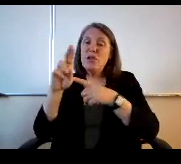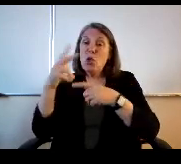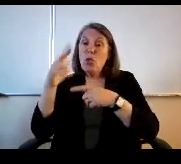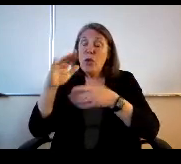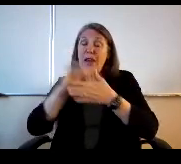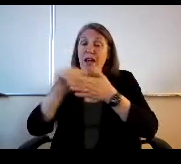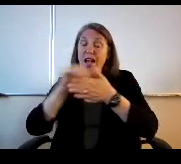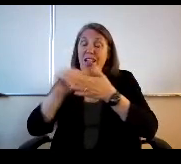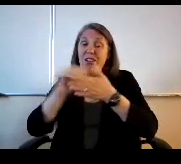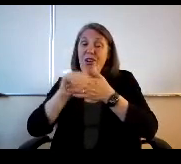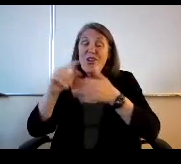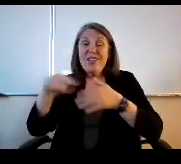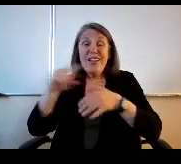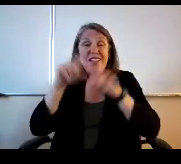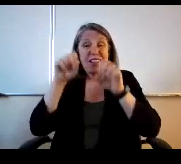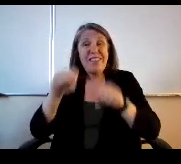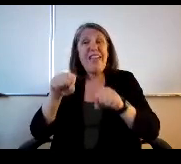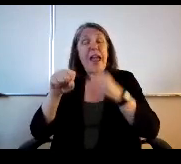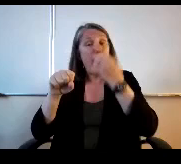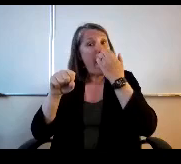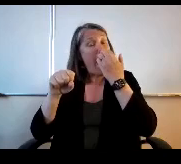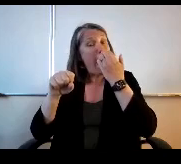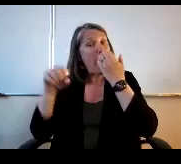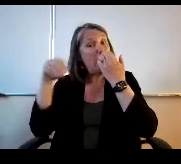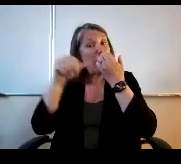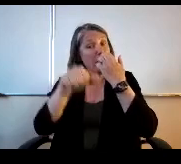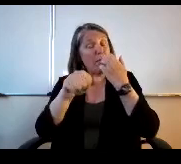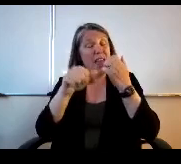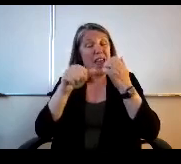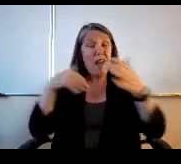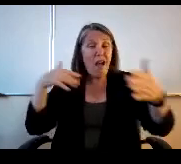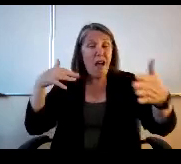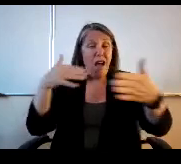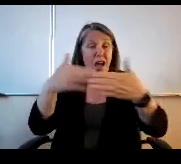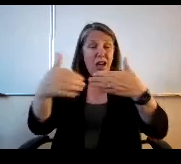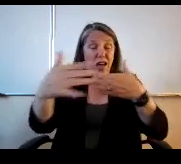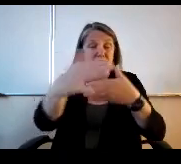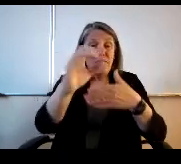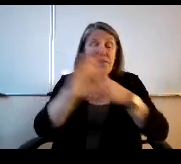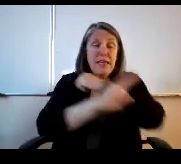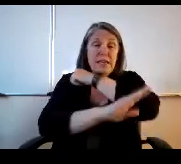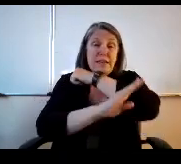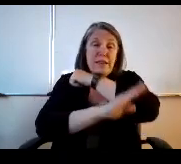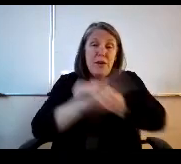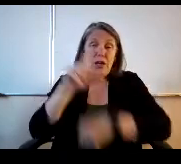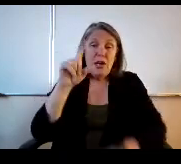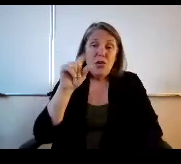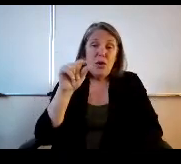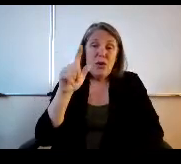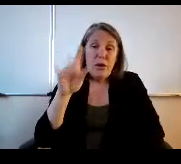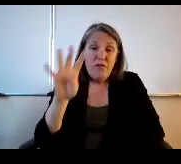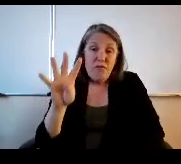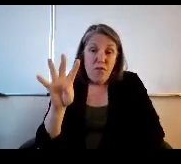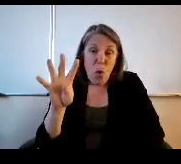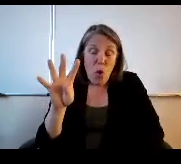they can get into play for spending all the way through September 2024, so this gives us some nice time.